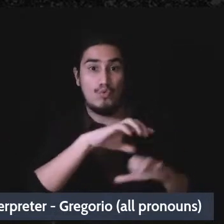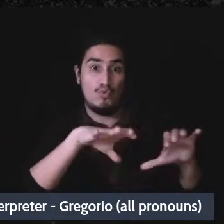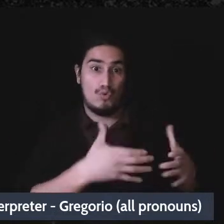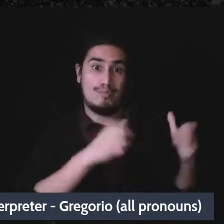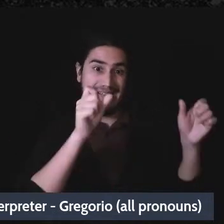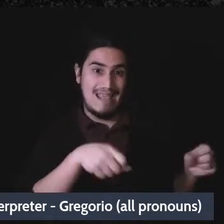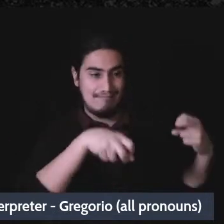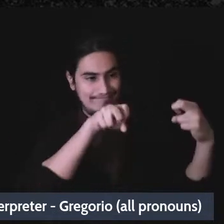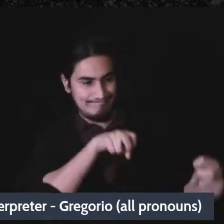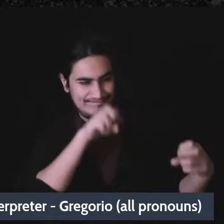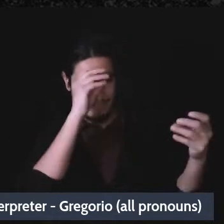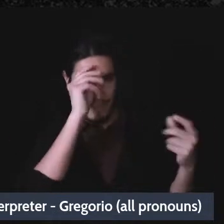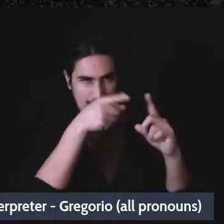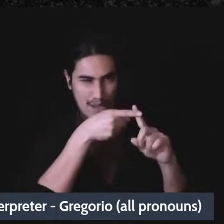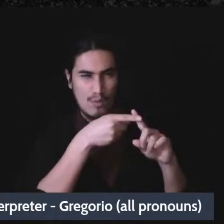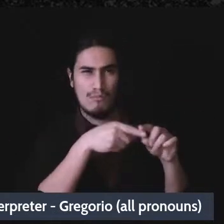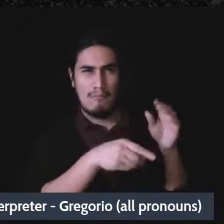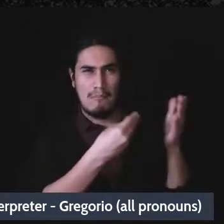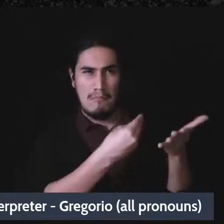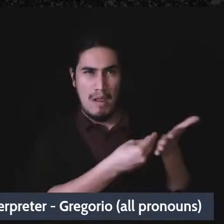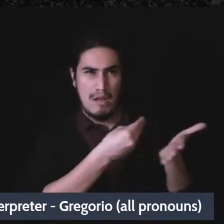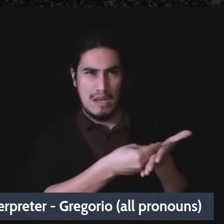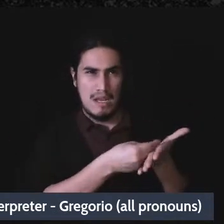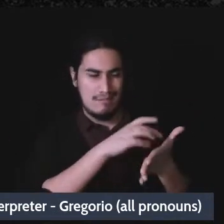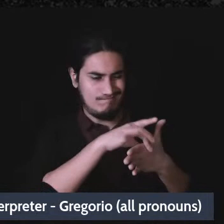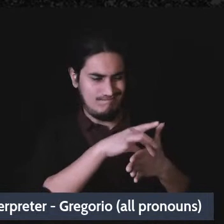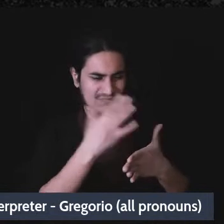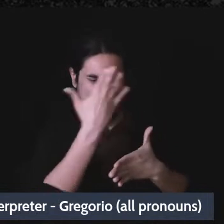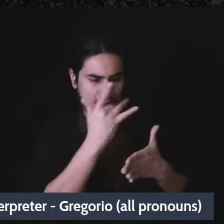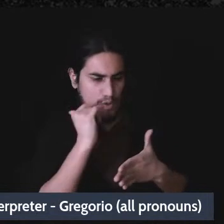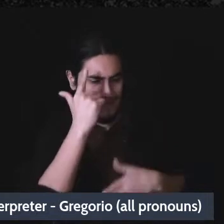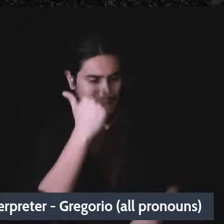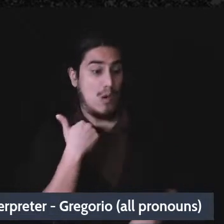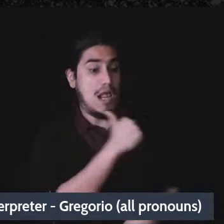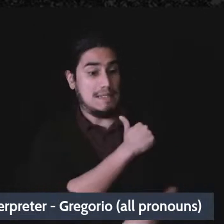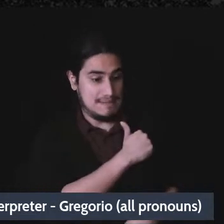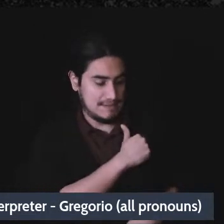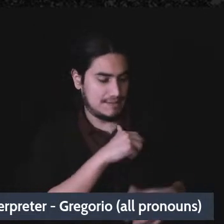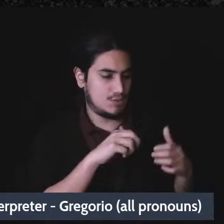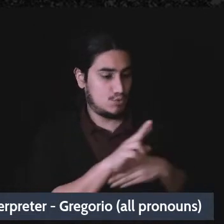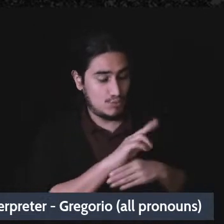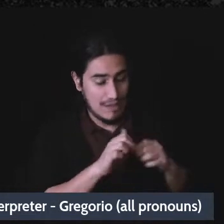choosing to handle money, and the biggest one I’ve seen is just is there more than one person keeping